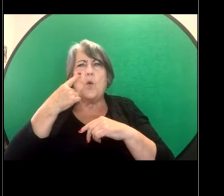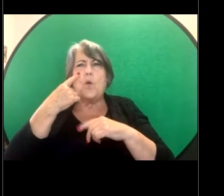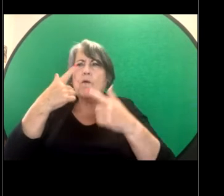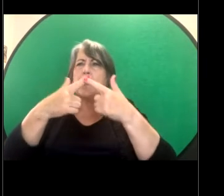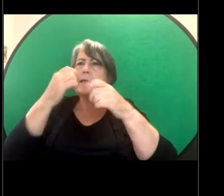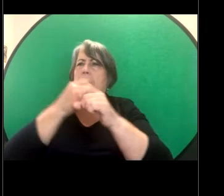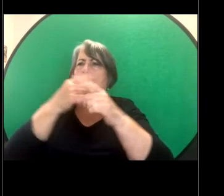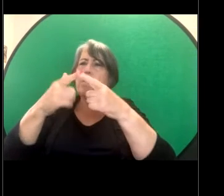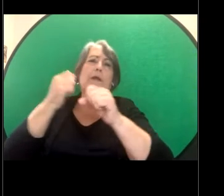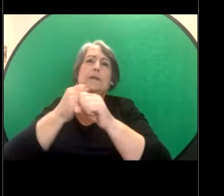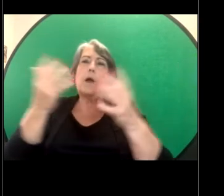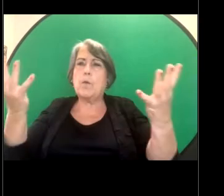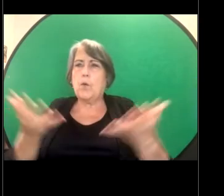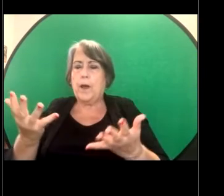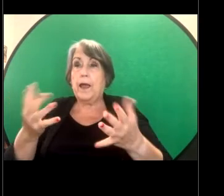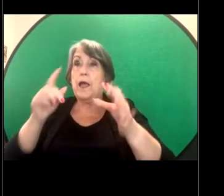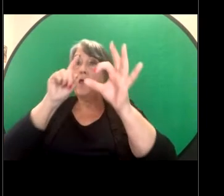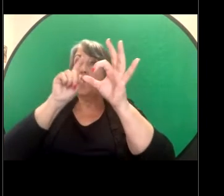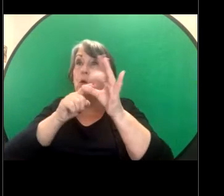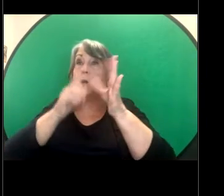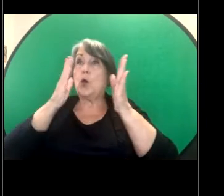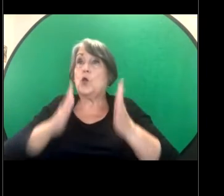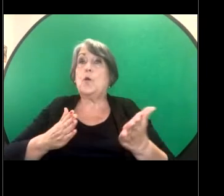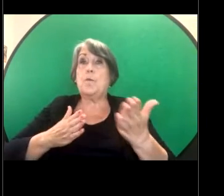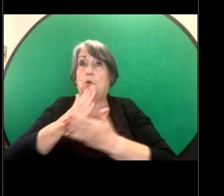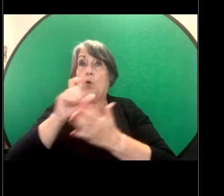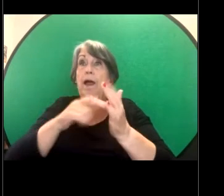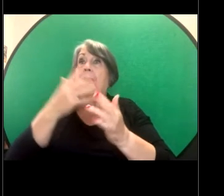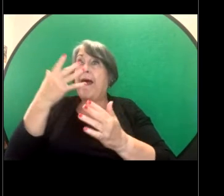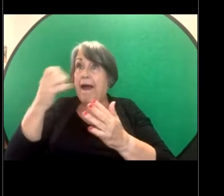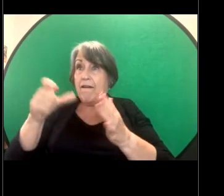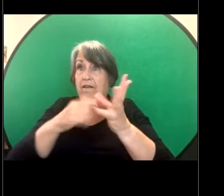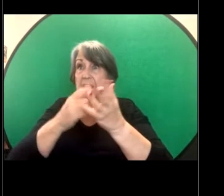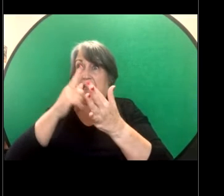the QLD Human Rights Commission does have some case study examples on their website